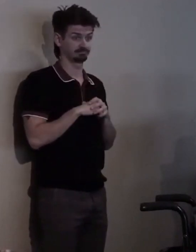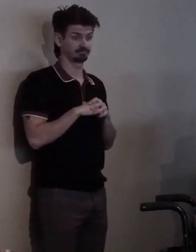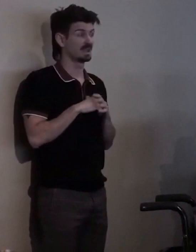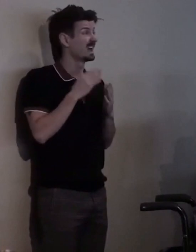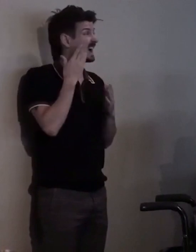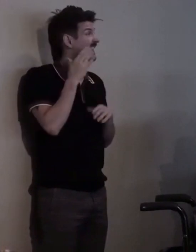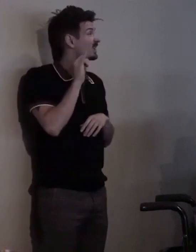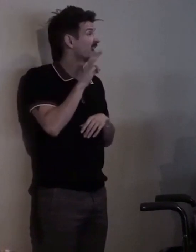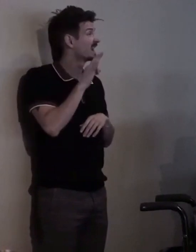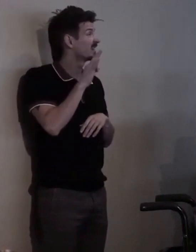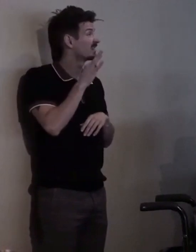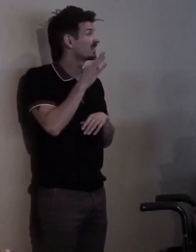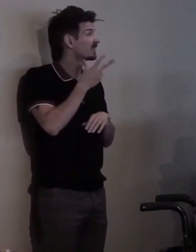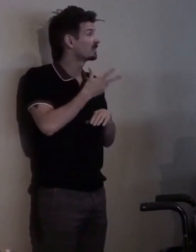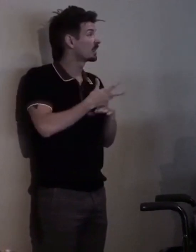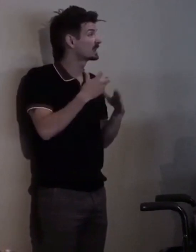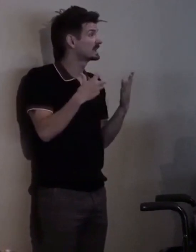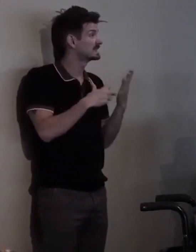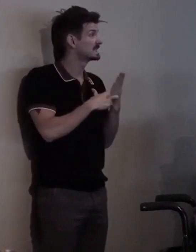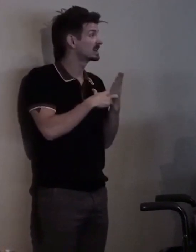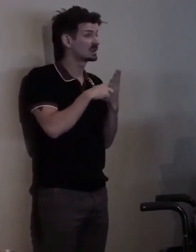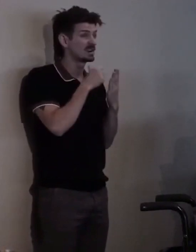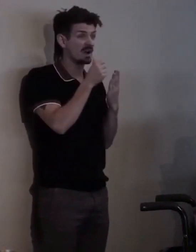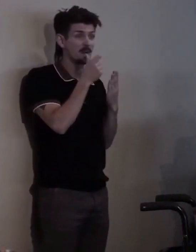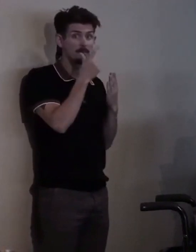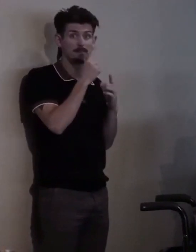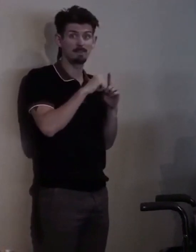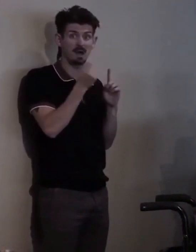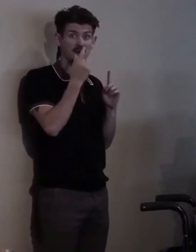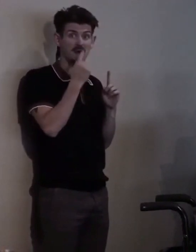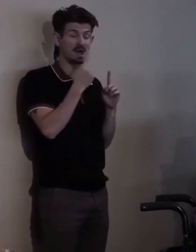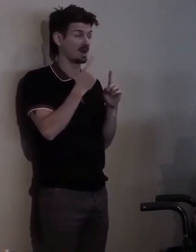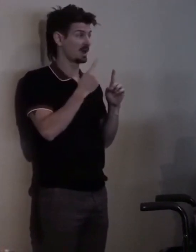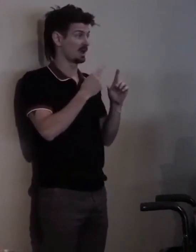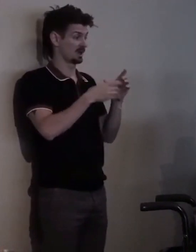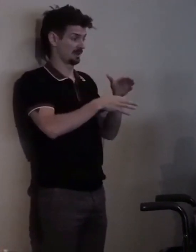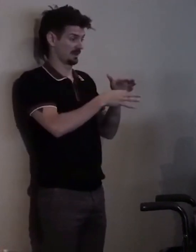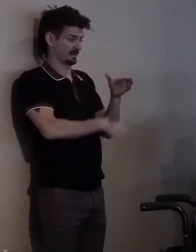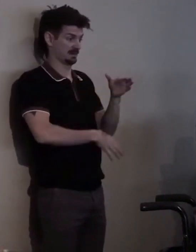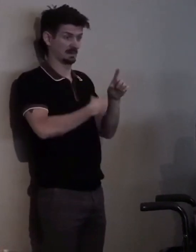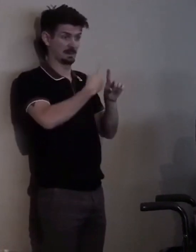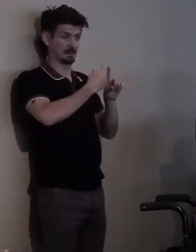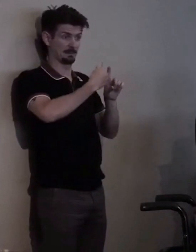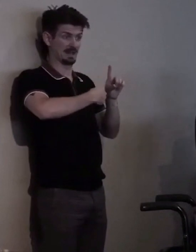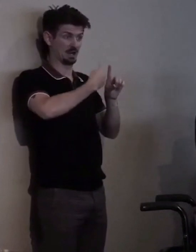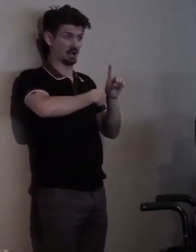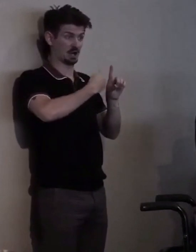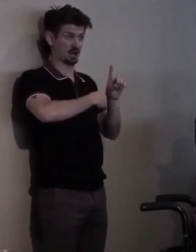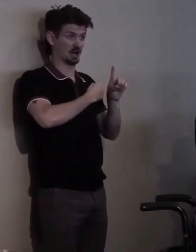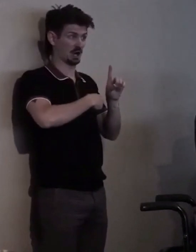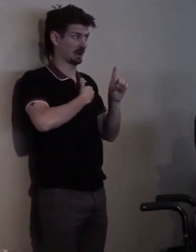but I couldn't see what the meter was saying and I was just putting in a bunch of quarters.